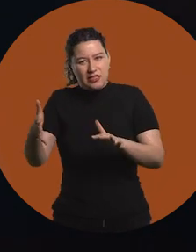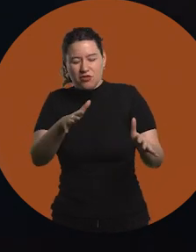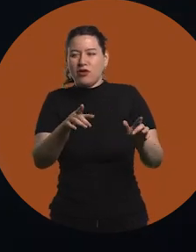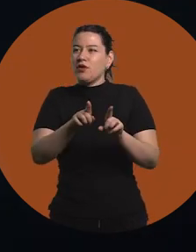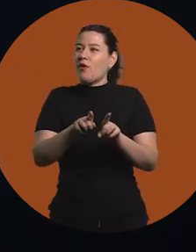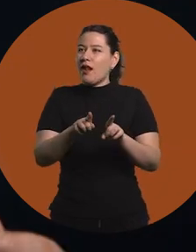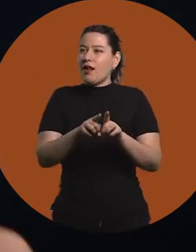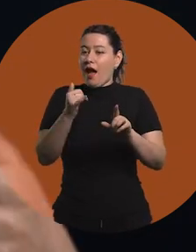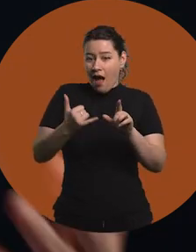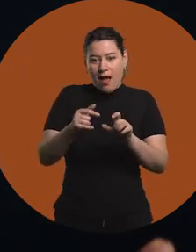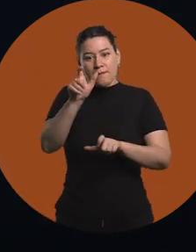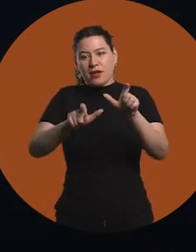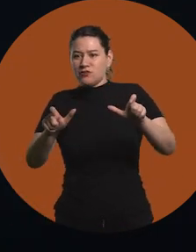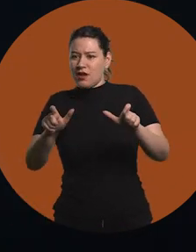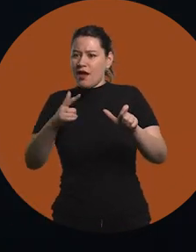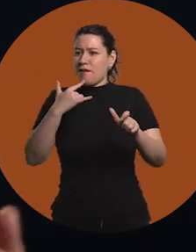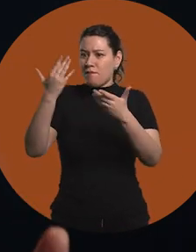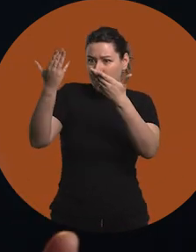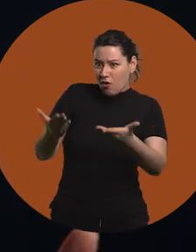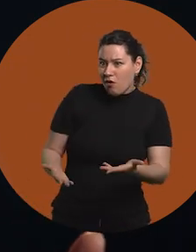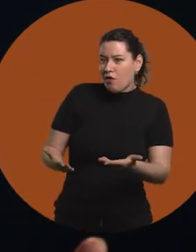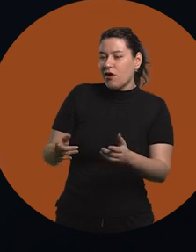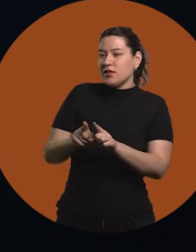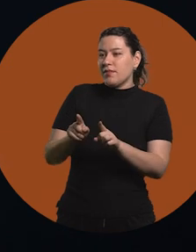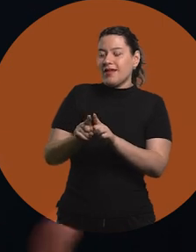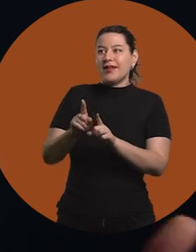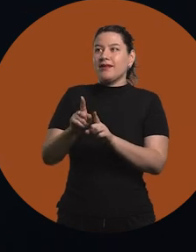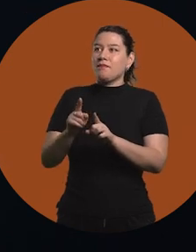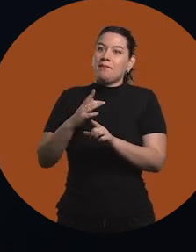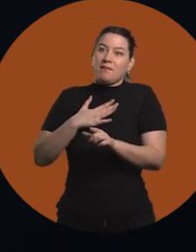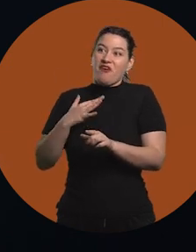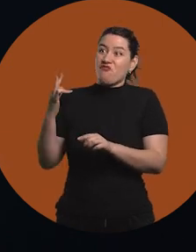So, being able to have people as an example and in the future also